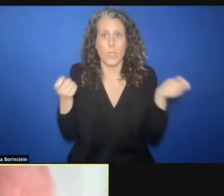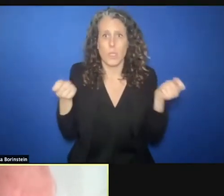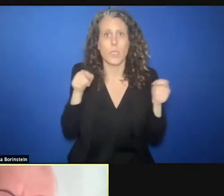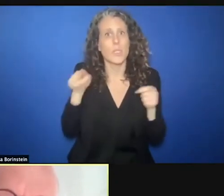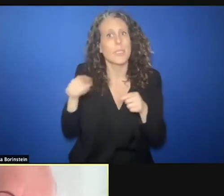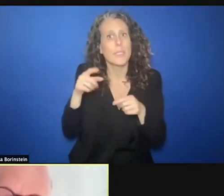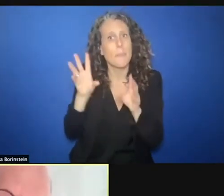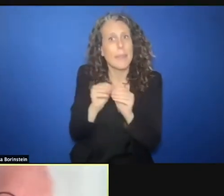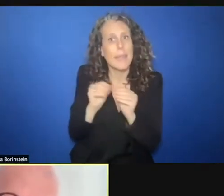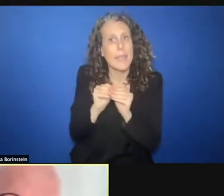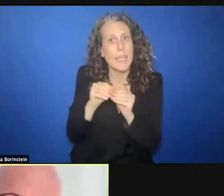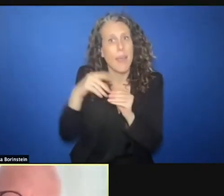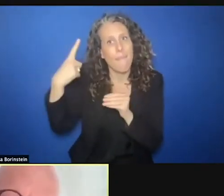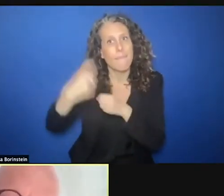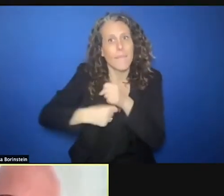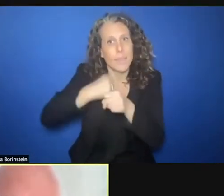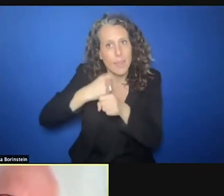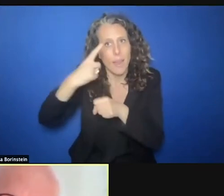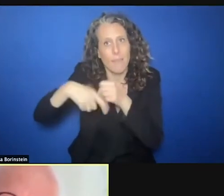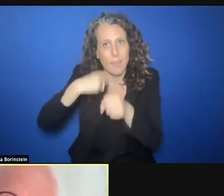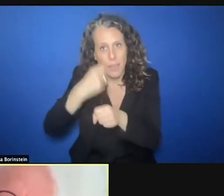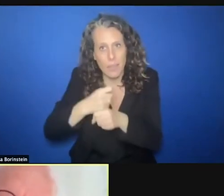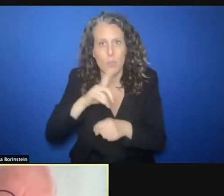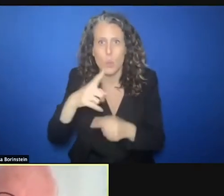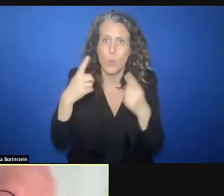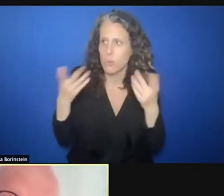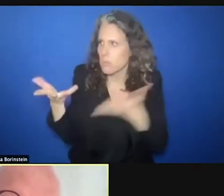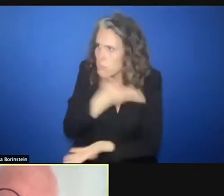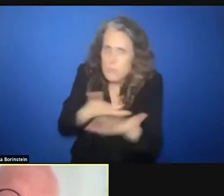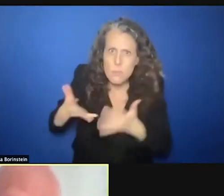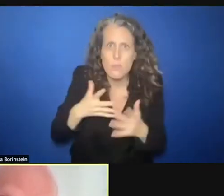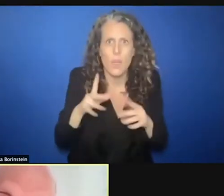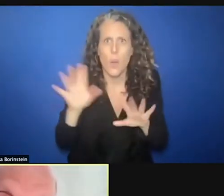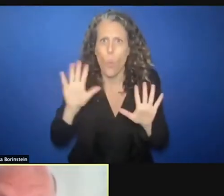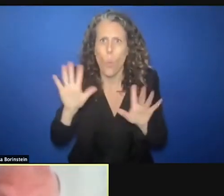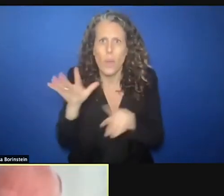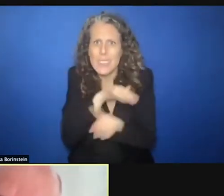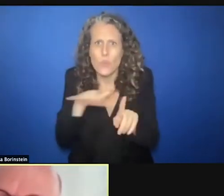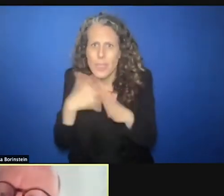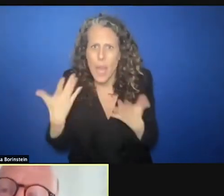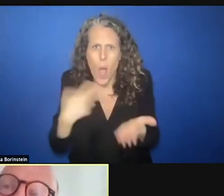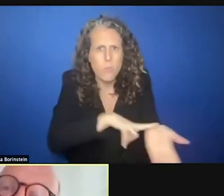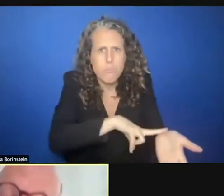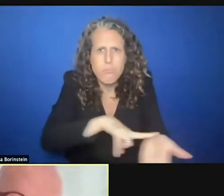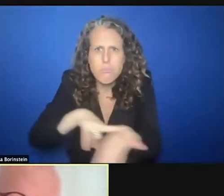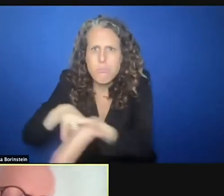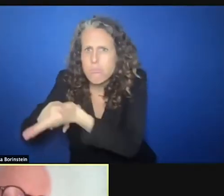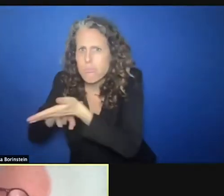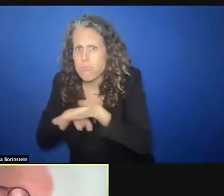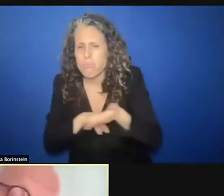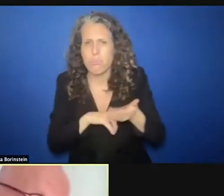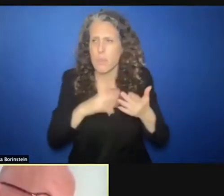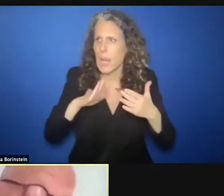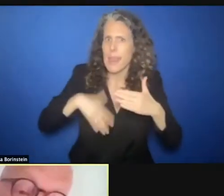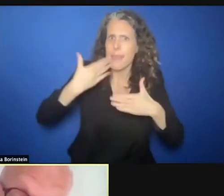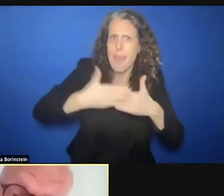in order to see where are we, to take stock of what step we have done. So